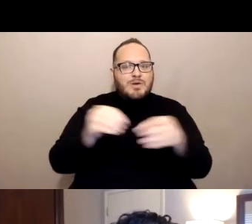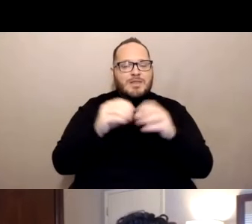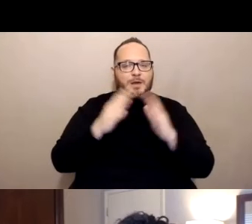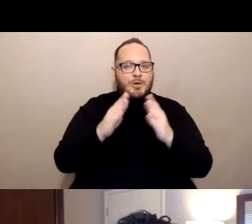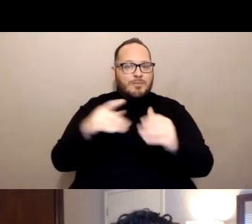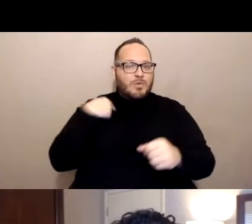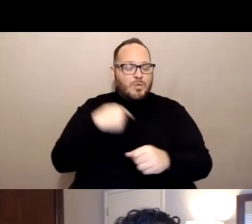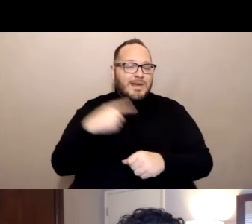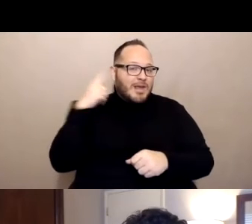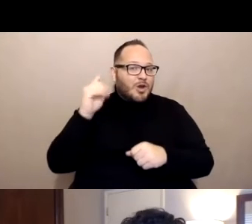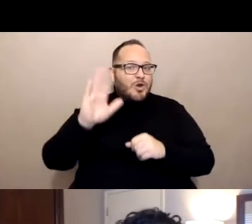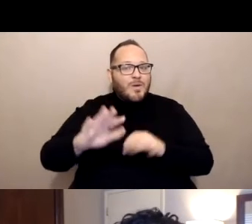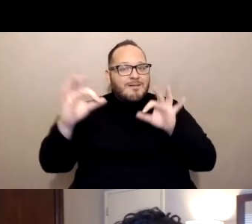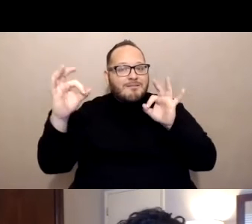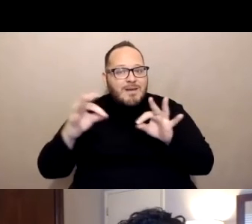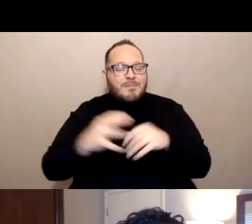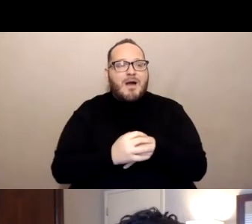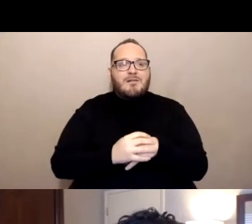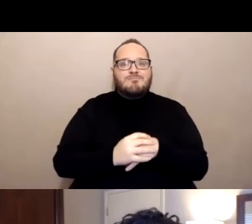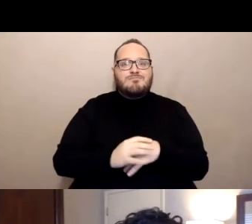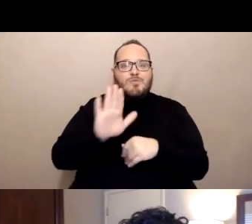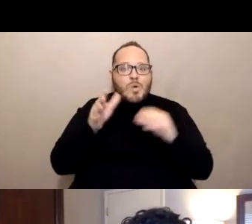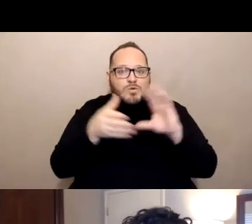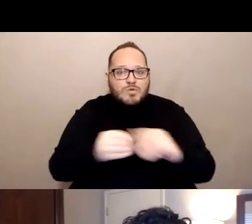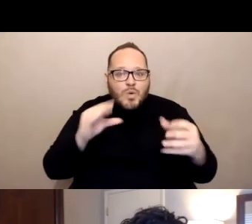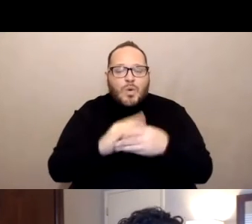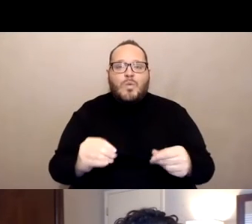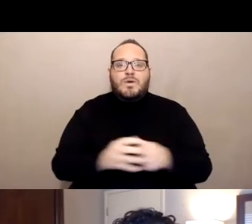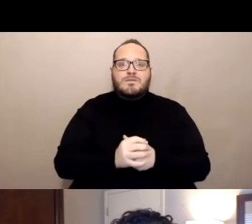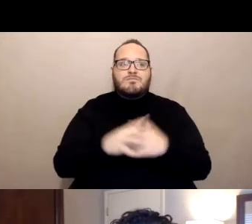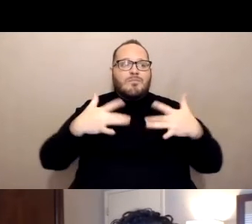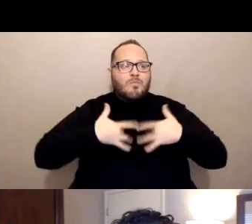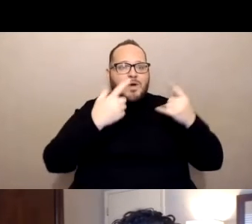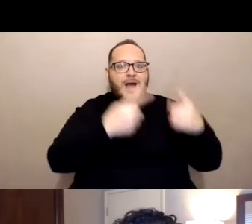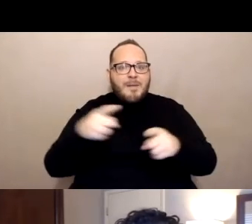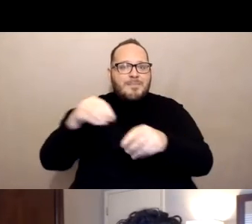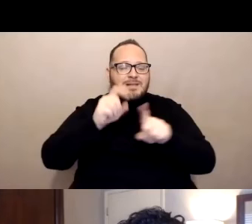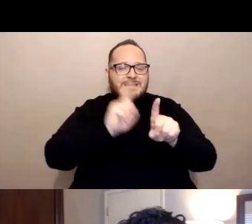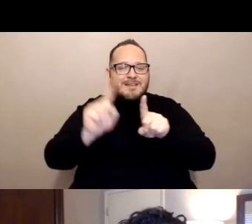what's happening within different cities and different counties in California. We learned a lot from you